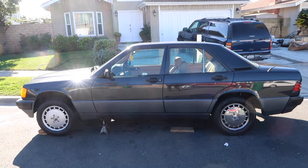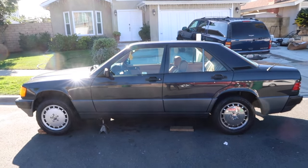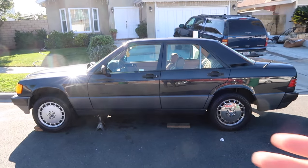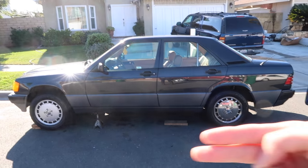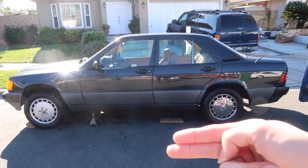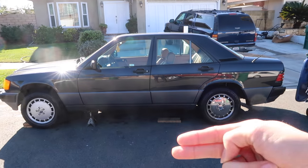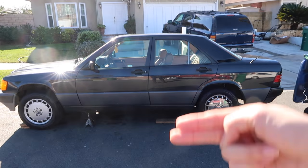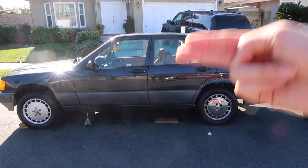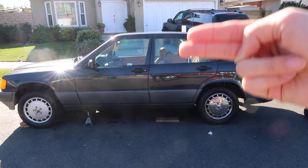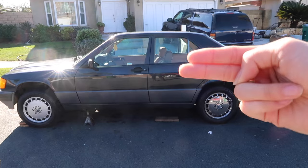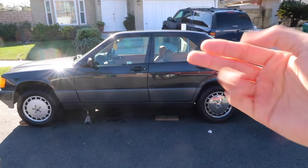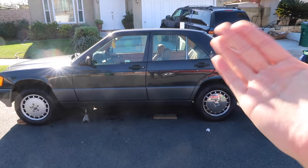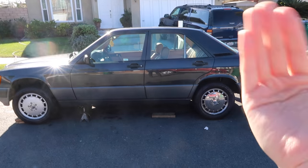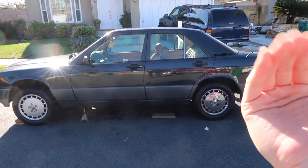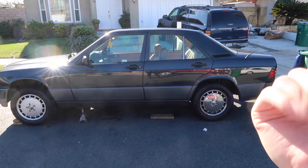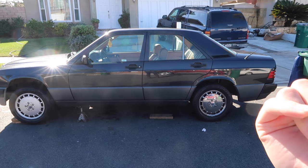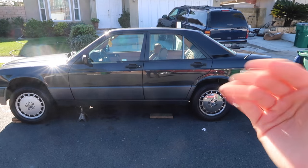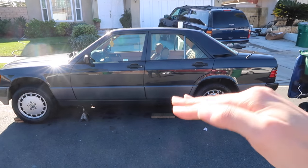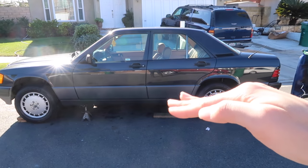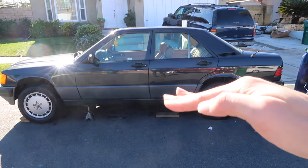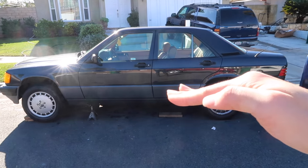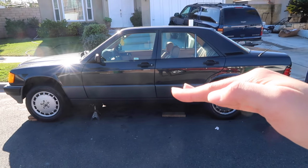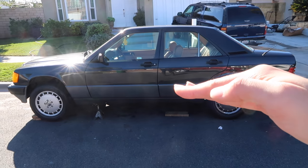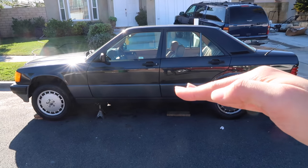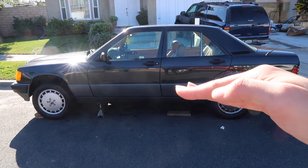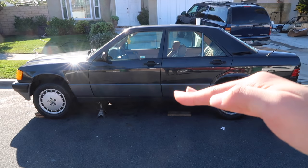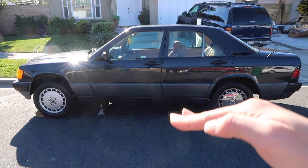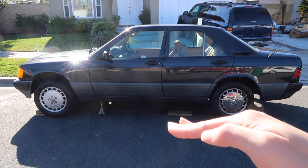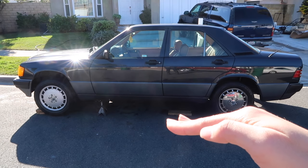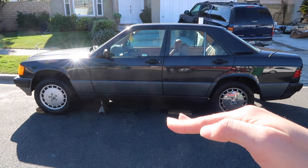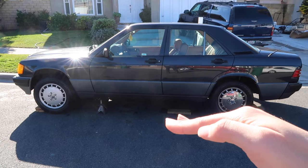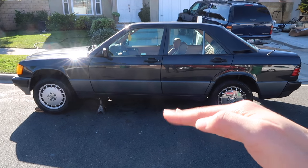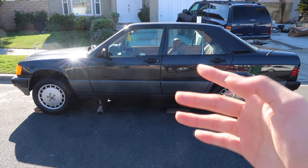So it's a lot higher Before this part was all the way